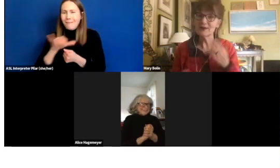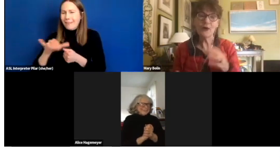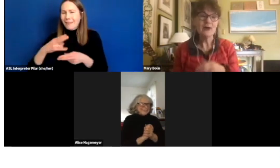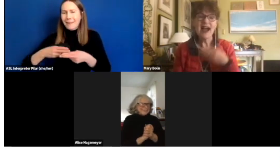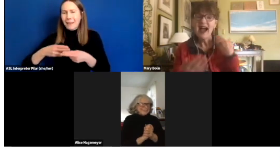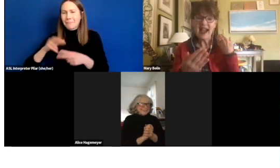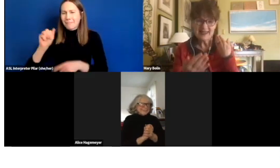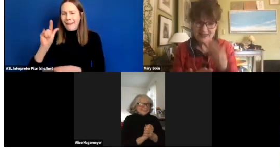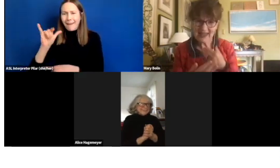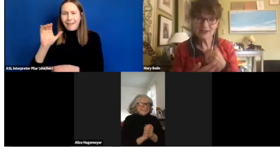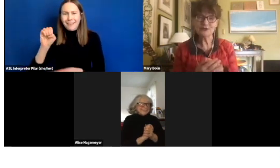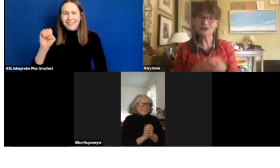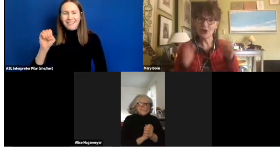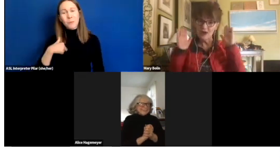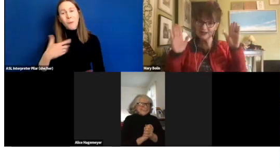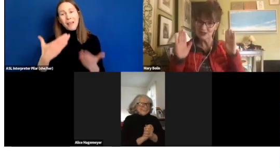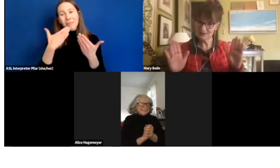So, I thank you so much.